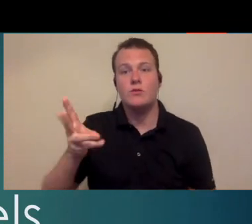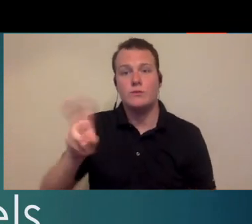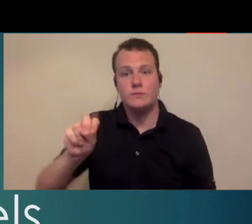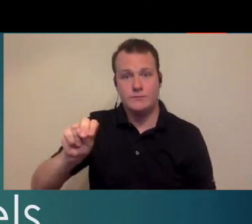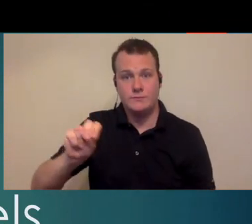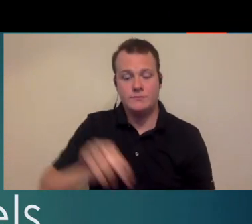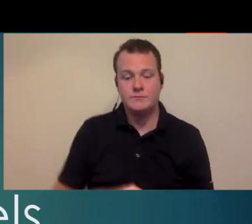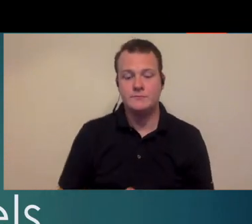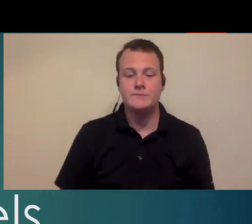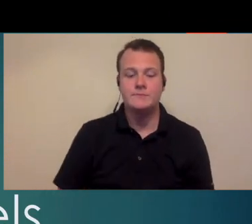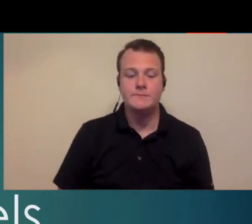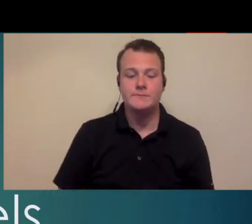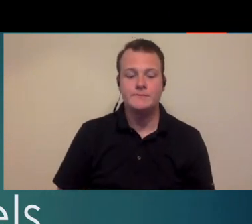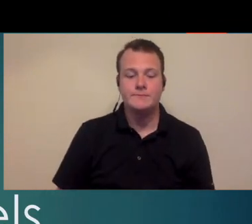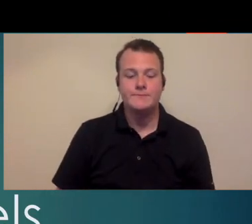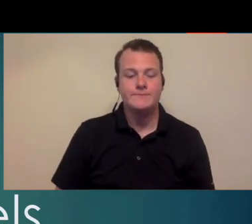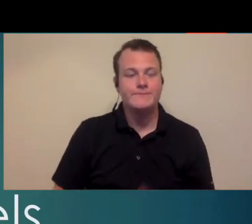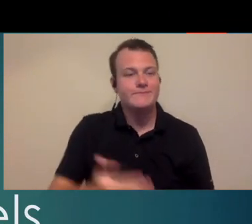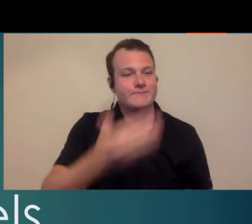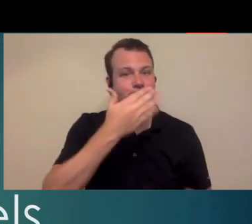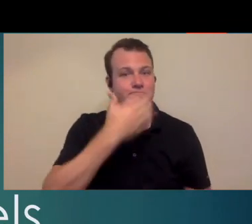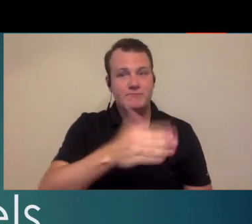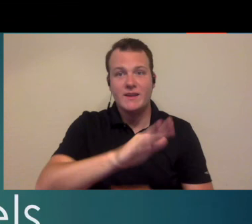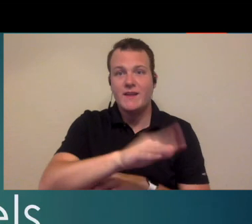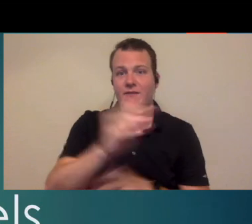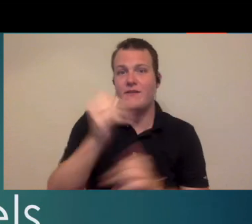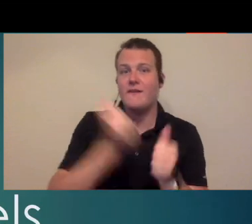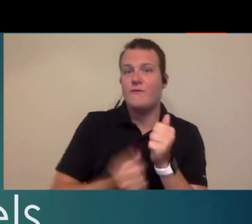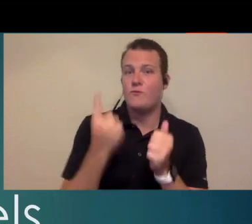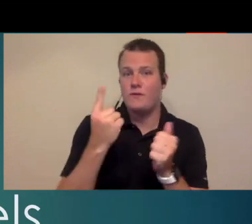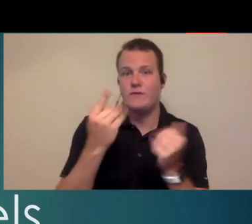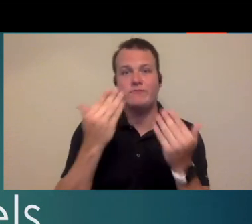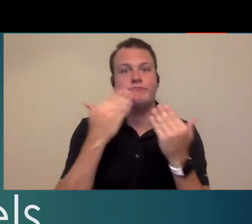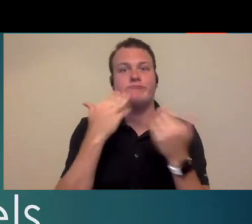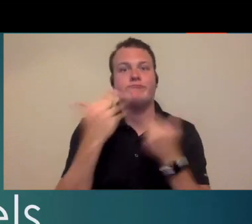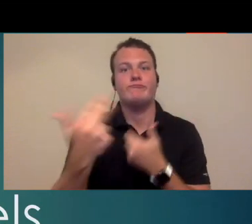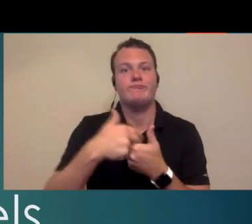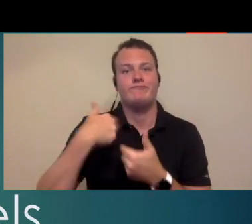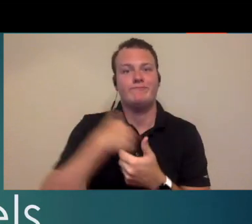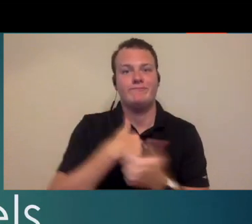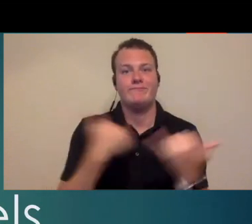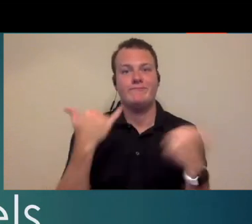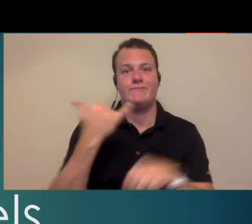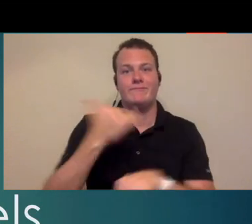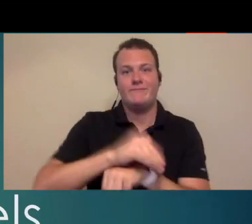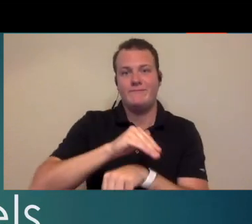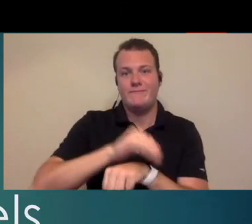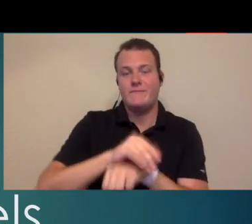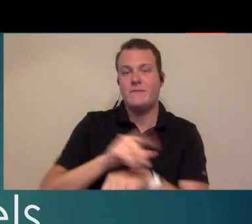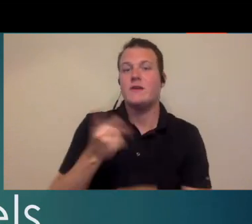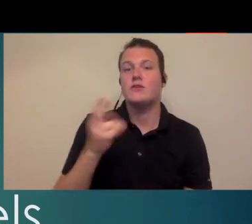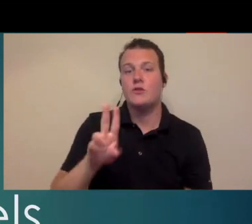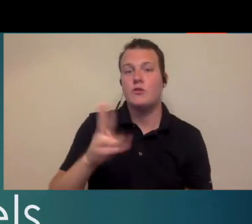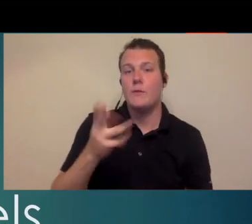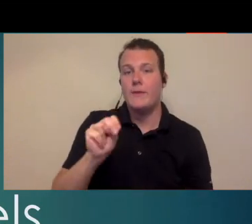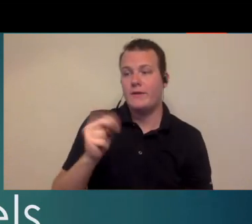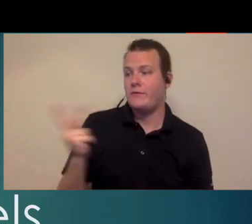dr. Baldwin good evening everybody thanks for joining us tonight um dr.